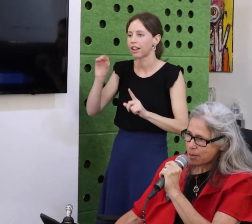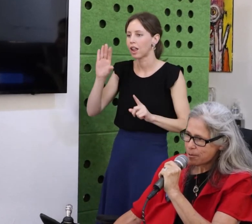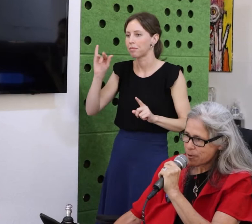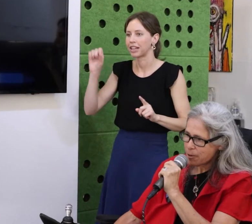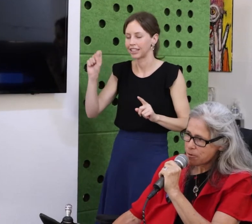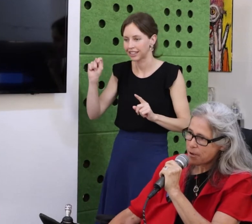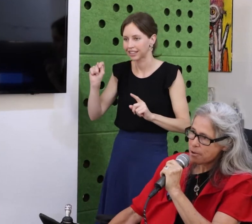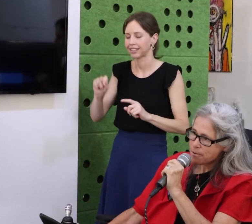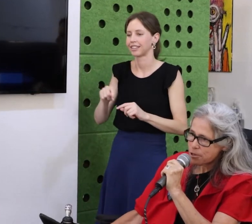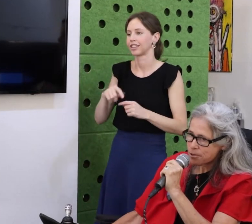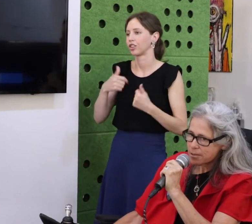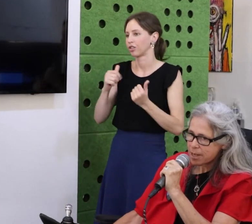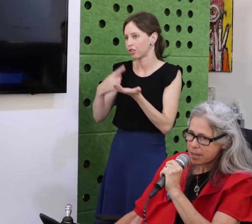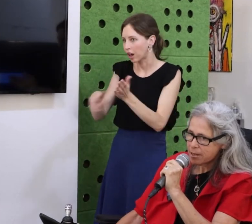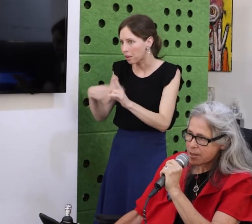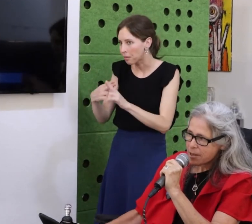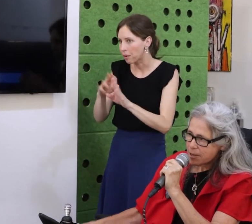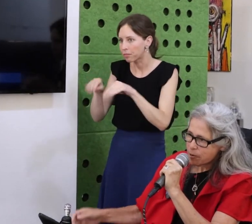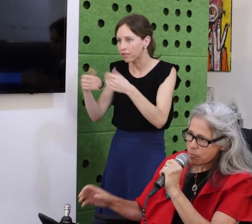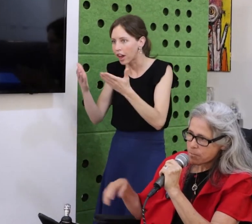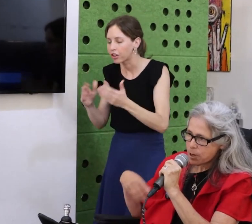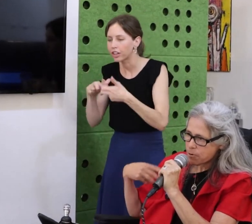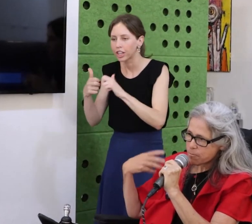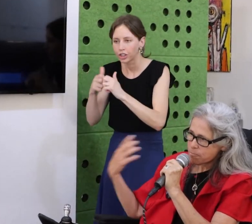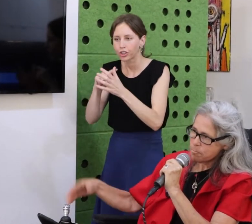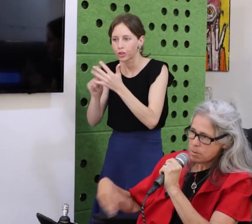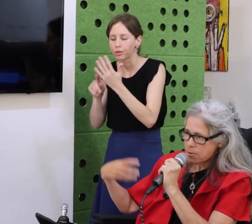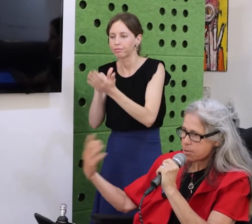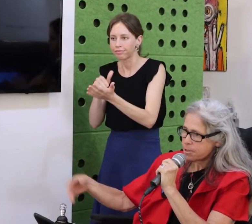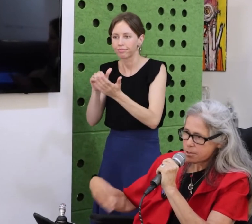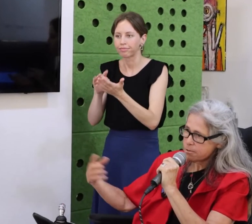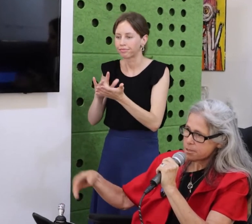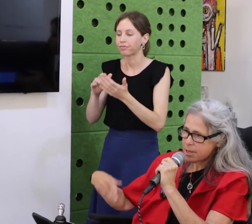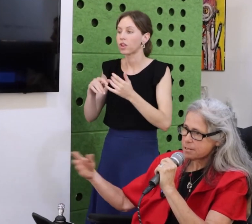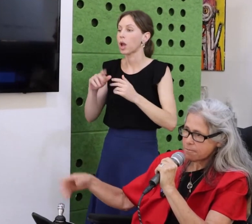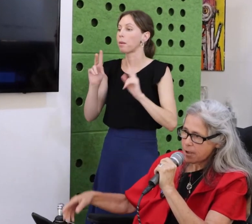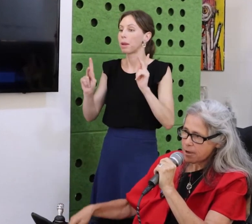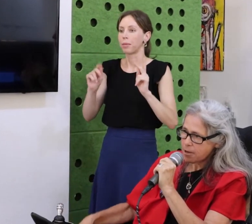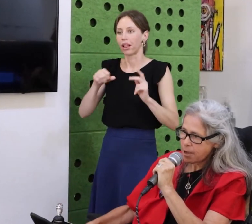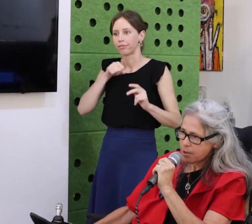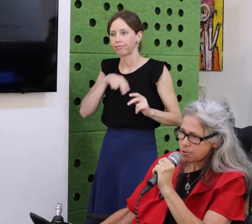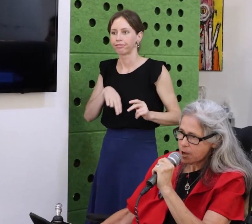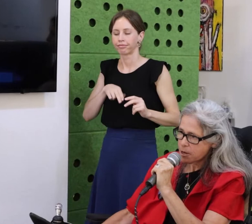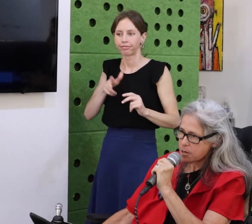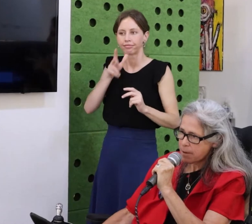the community, and making the world better. They would sit for hours and hearings even though